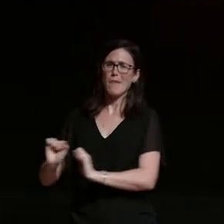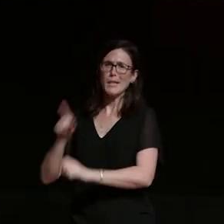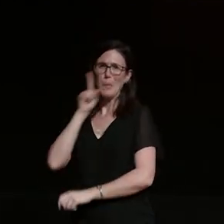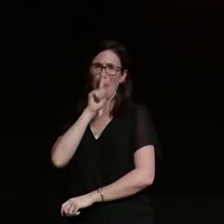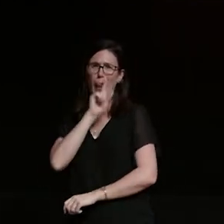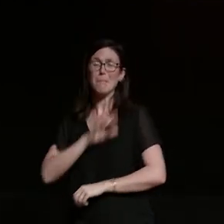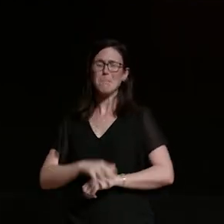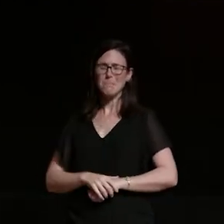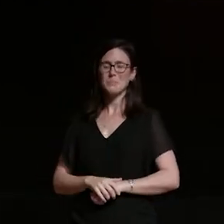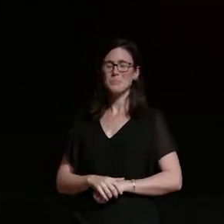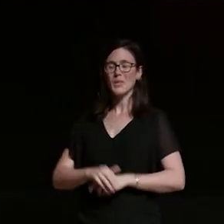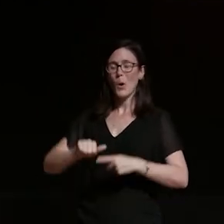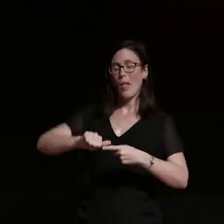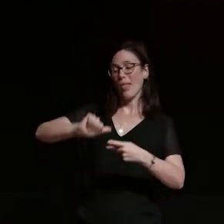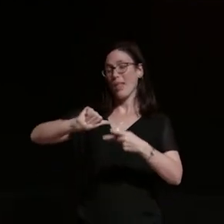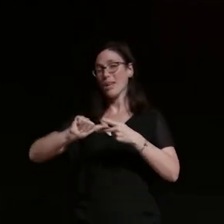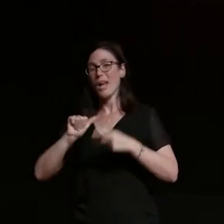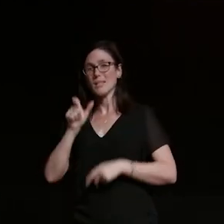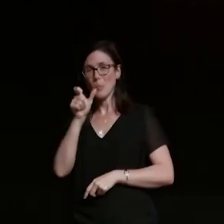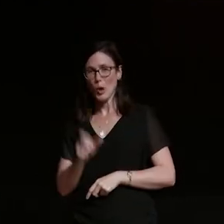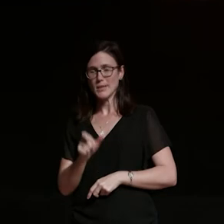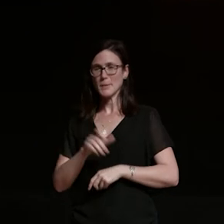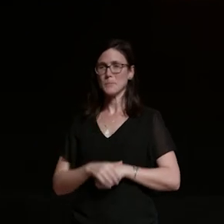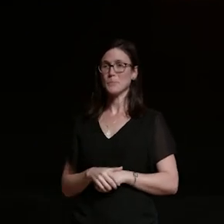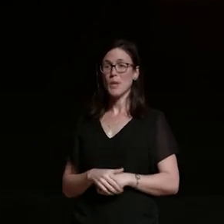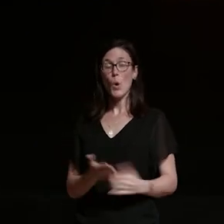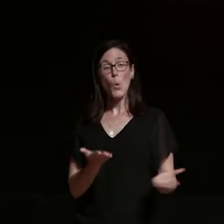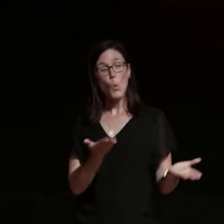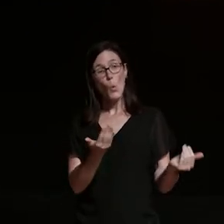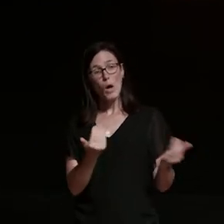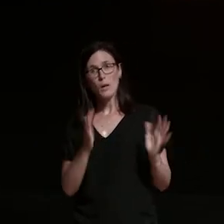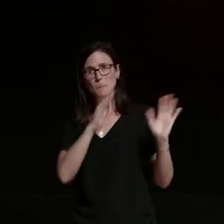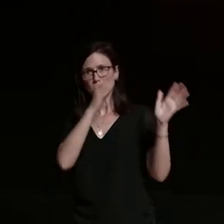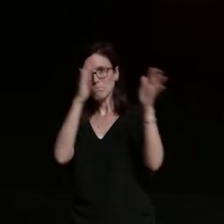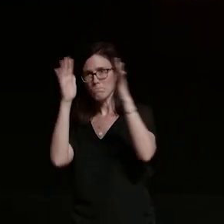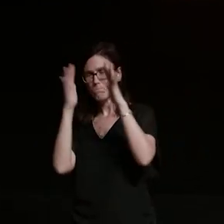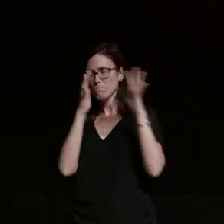the next speaker uh and i want you guys uh to give a really big round of applause we've got um kobe